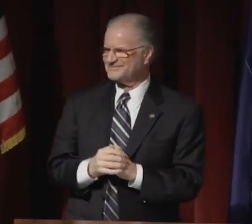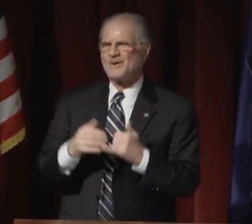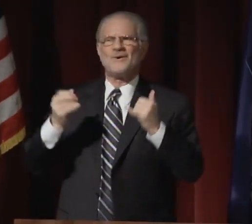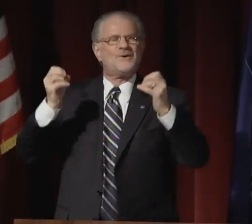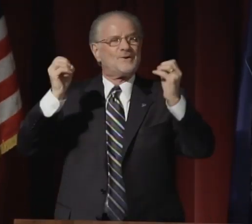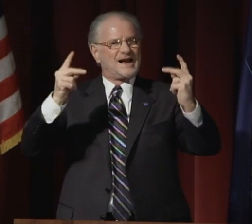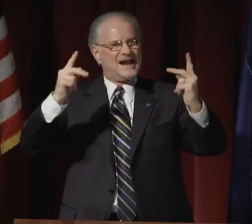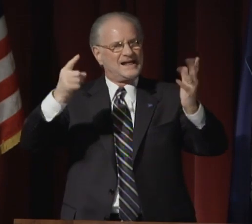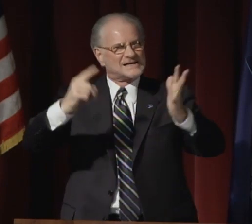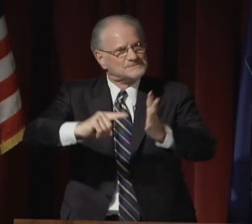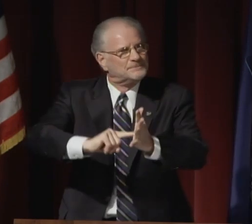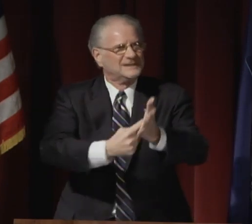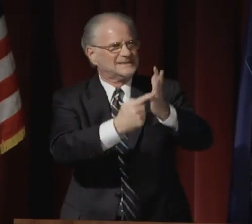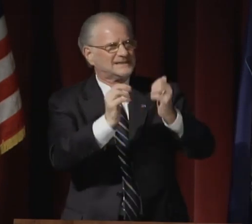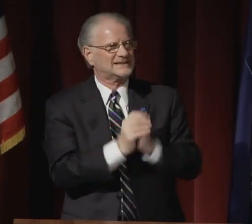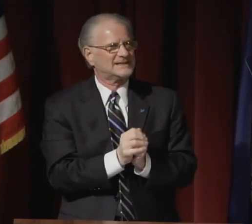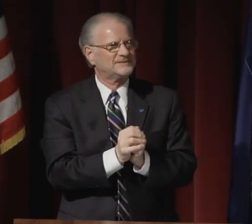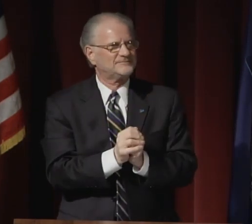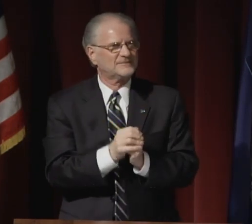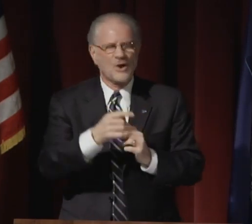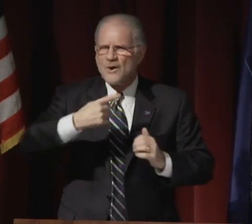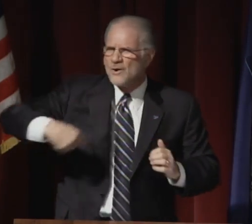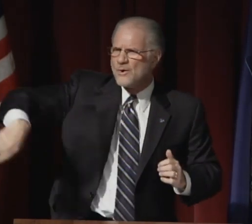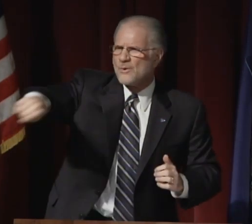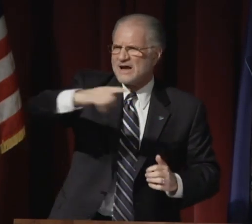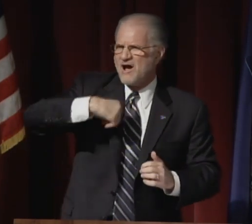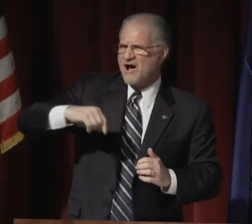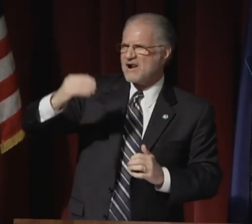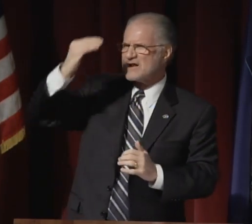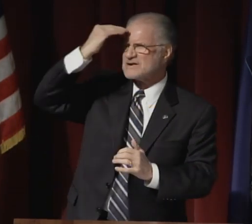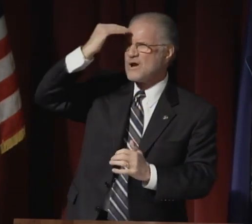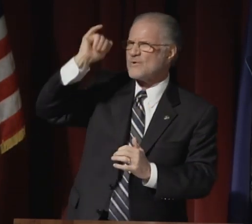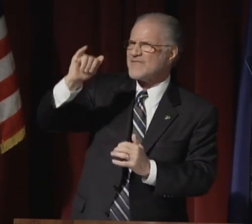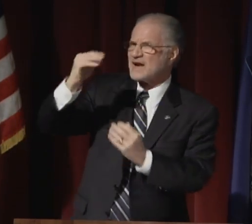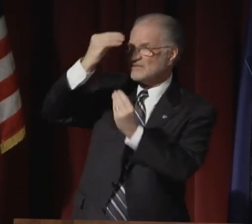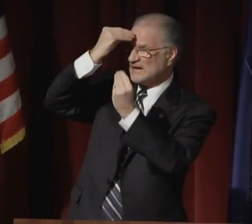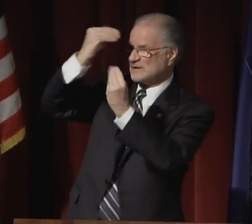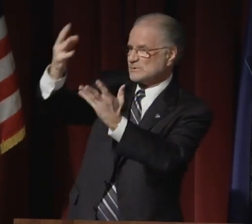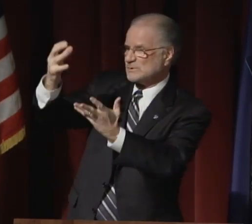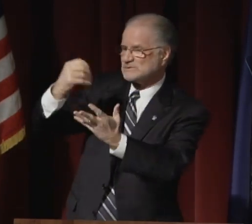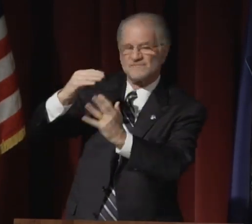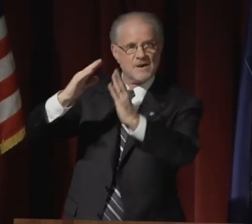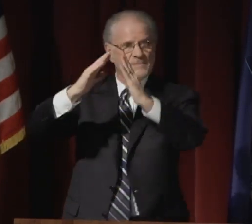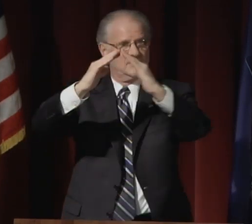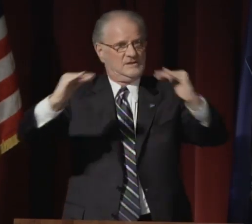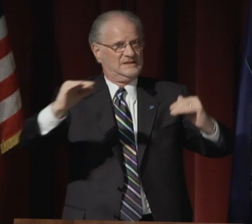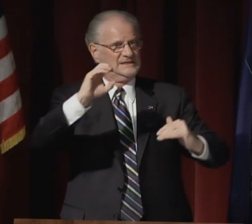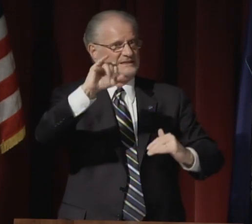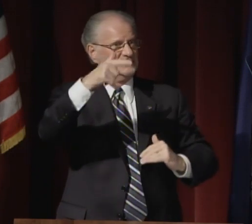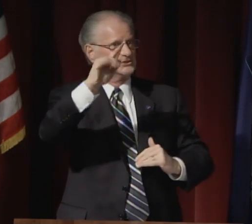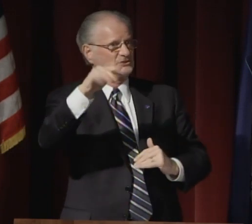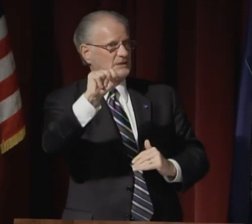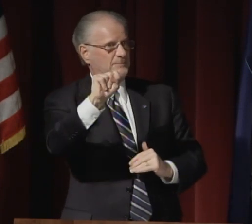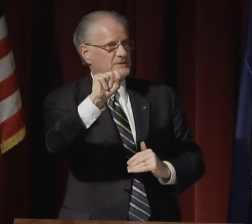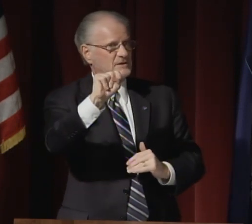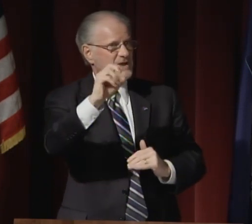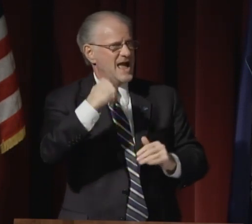So we can expect another great day. So with that, let me go ahead and get started.